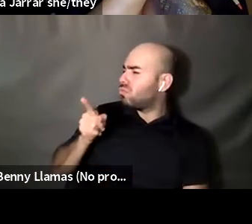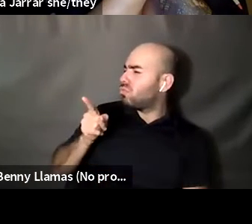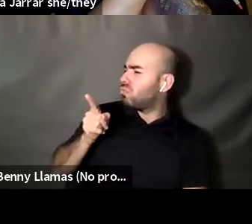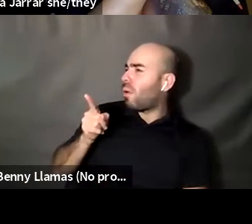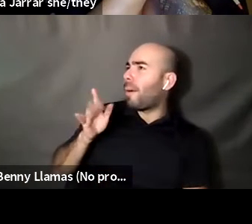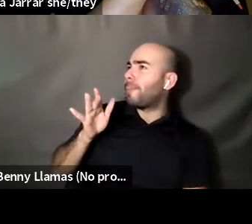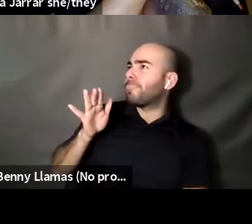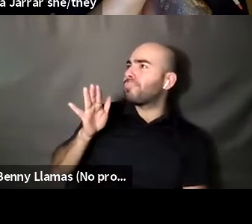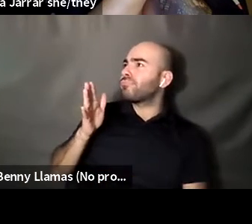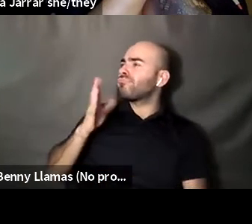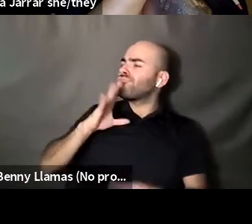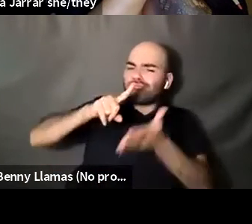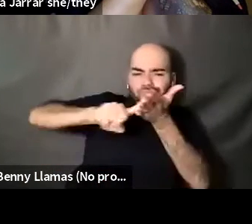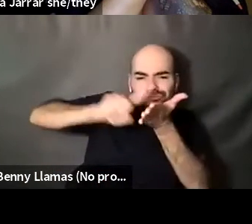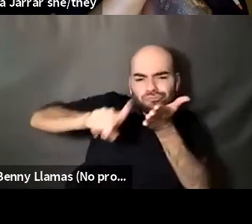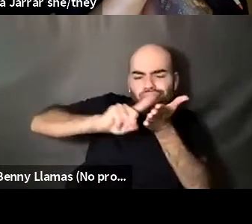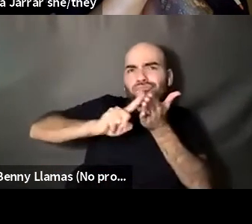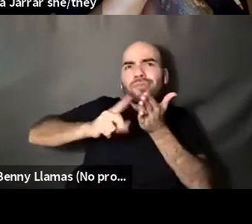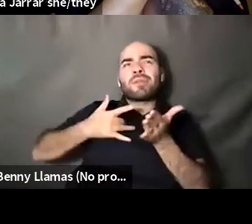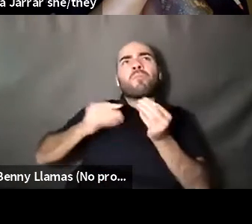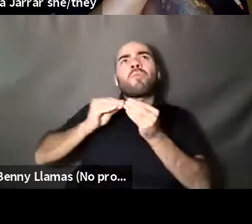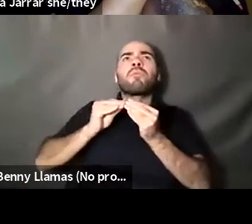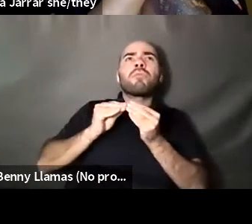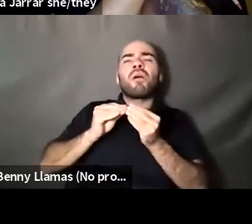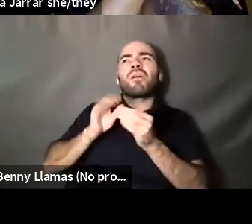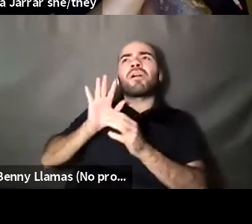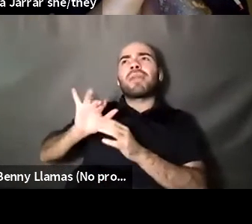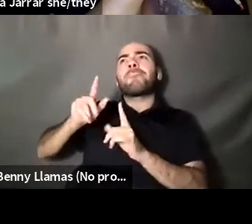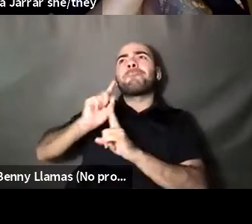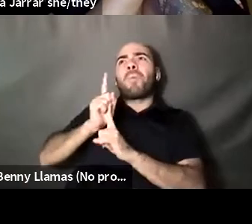Kenyon Farrow (he/him/his): Something about the sort of trauma of that moment, but then Kenyon Farrow (he/him/his): Do you feel